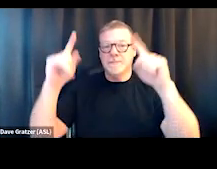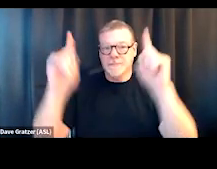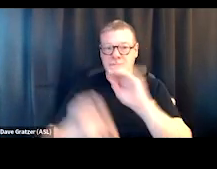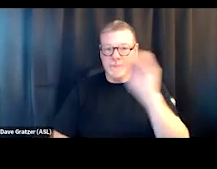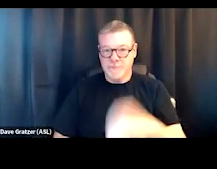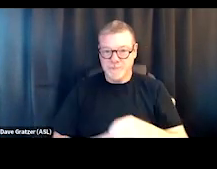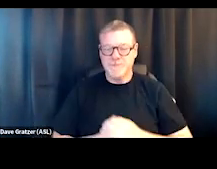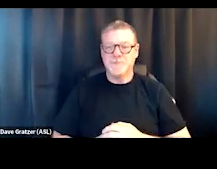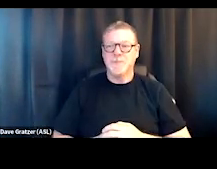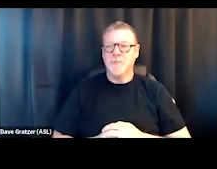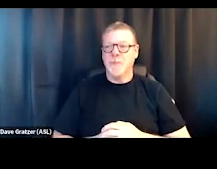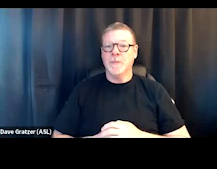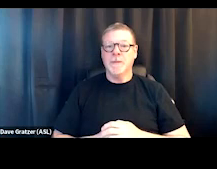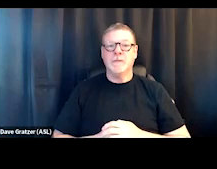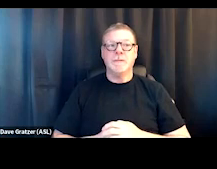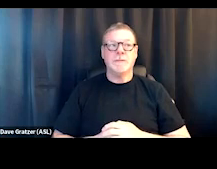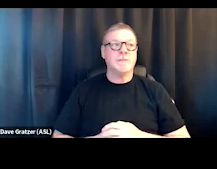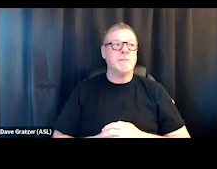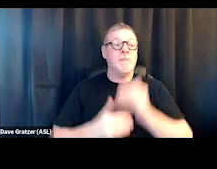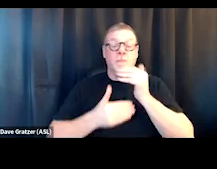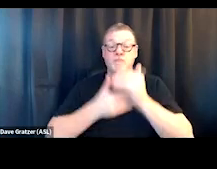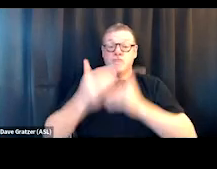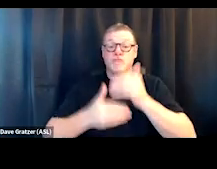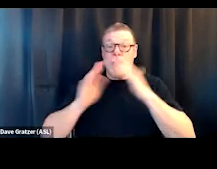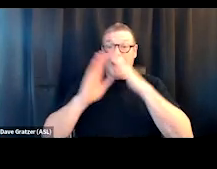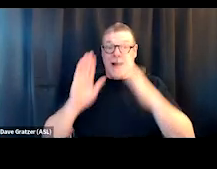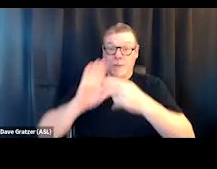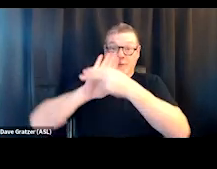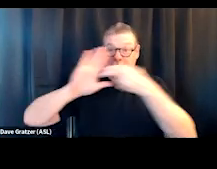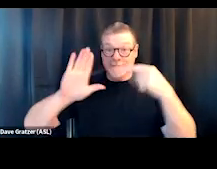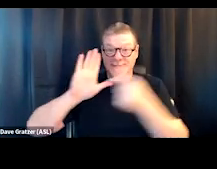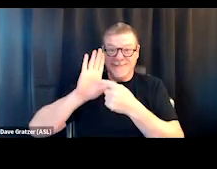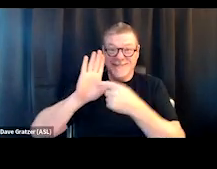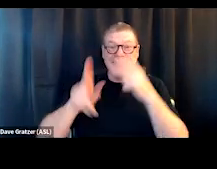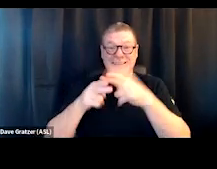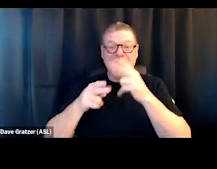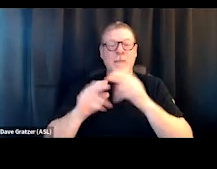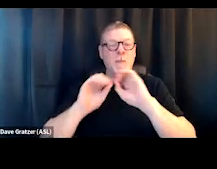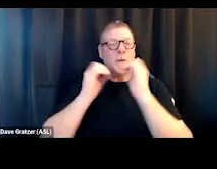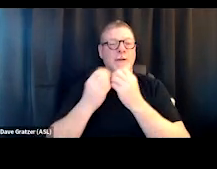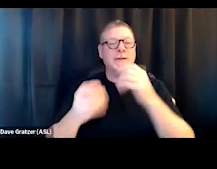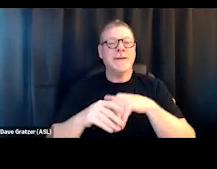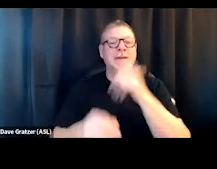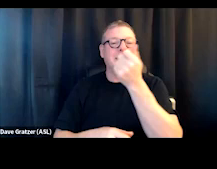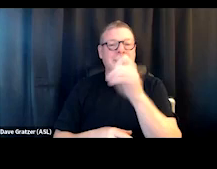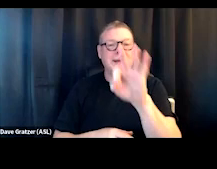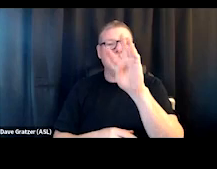So Progress House is the name of the organization that was founded in 1961.